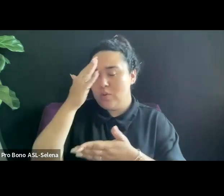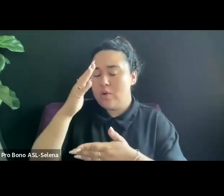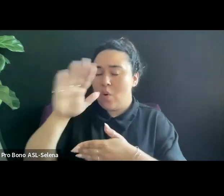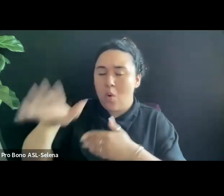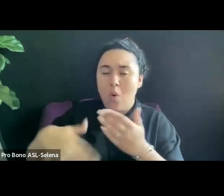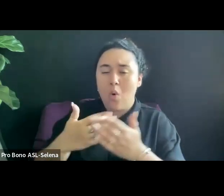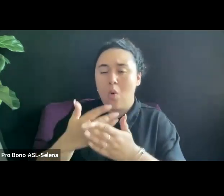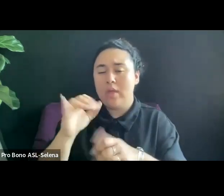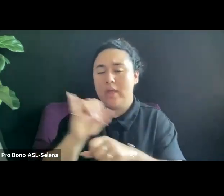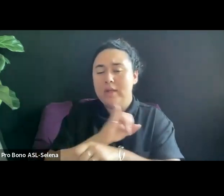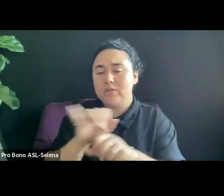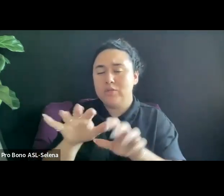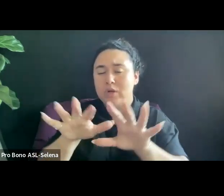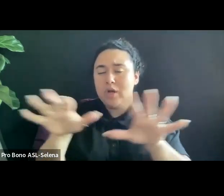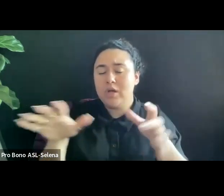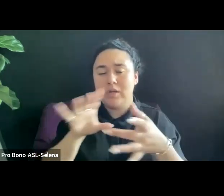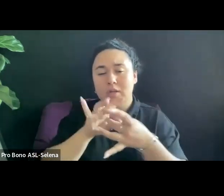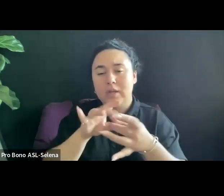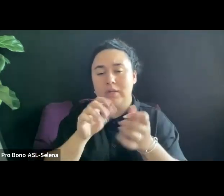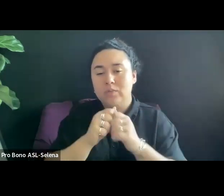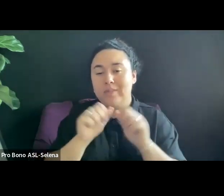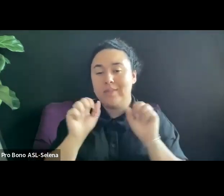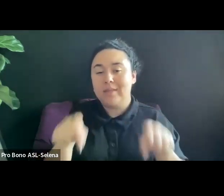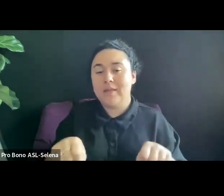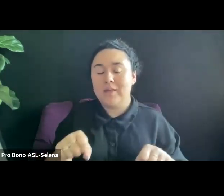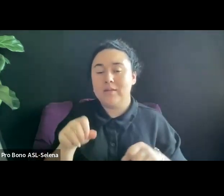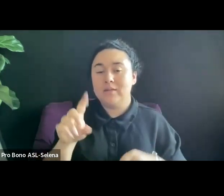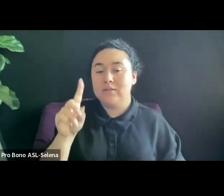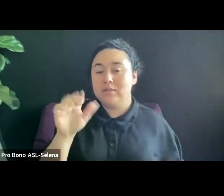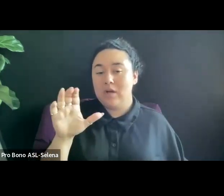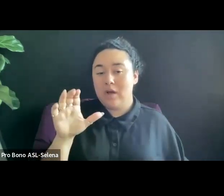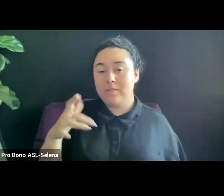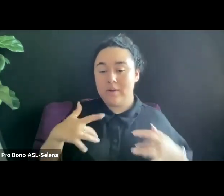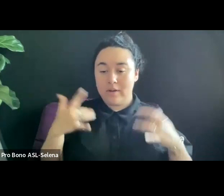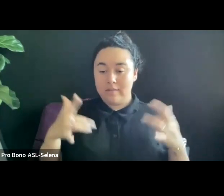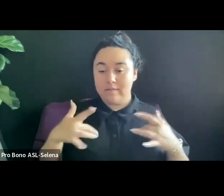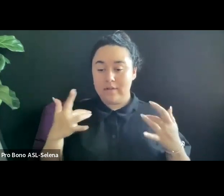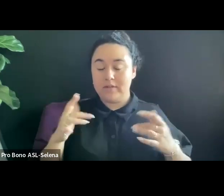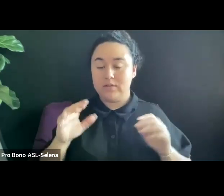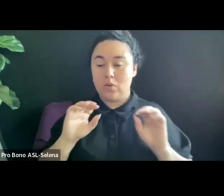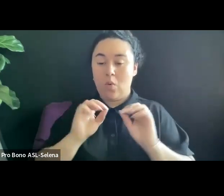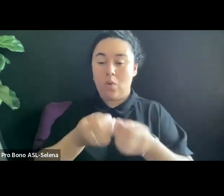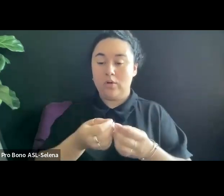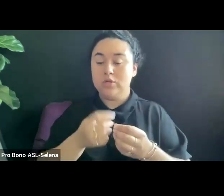DOCUMENTARY EVENTS AND ORGANIZATIONS ARE USEFUL BECAUSE THEY ARE AT THE CENTERS OF ACTIVITY. THEY